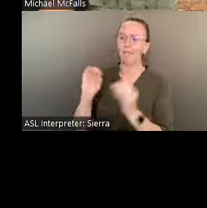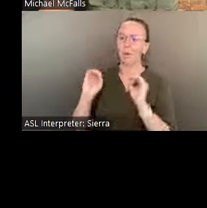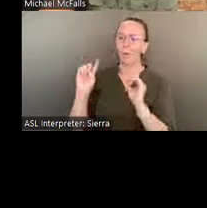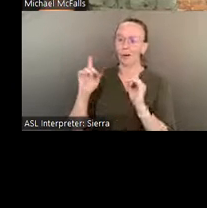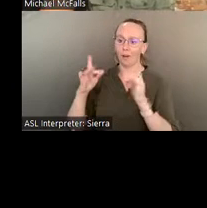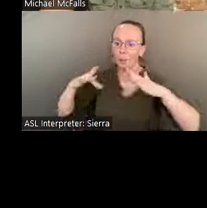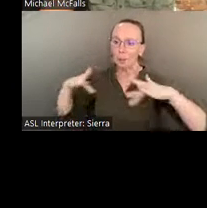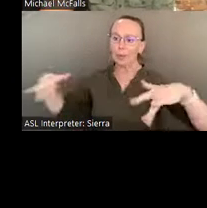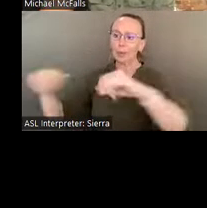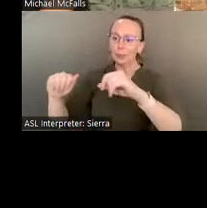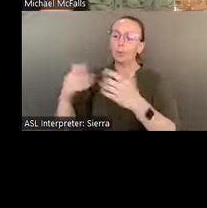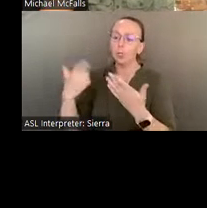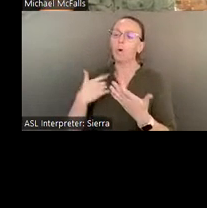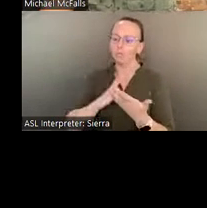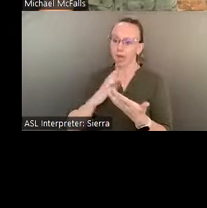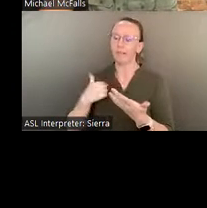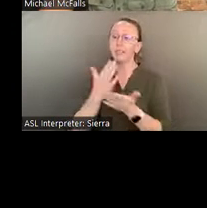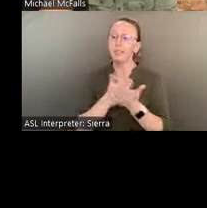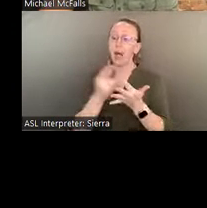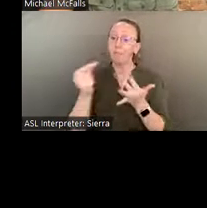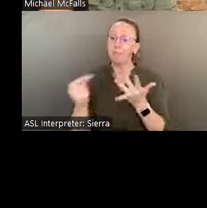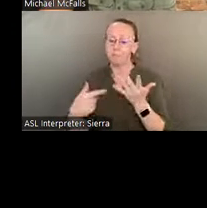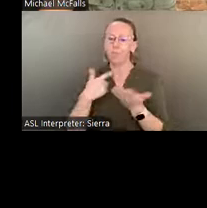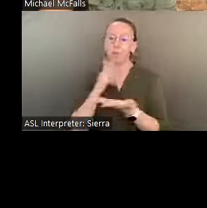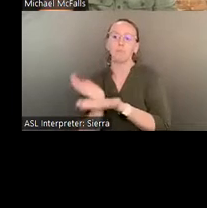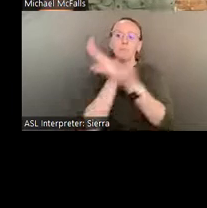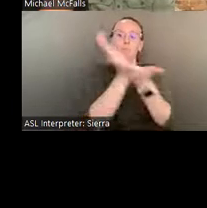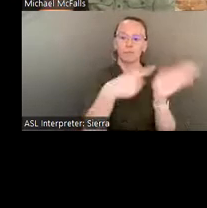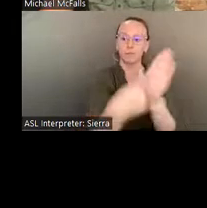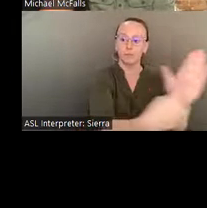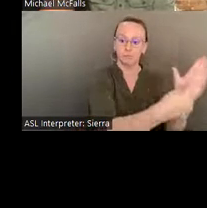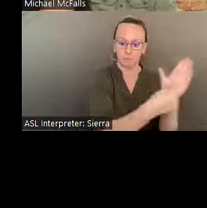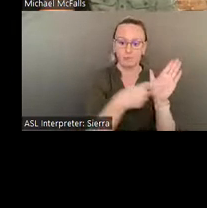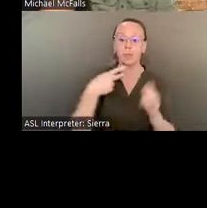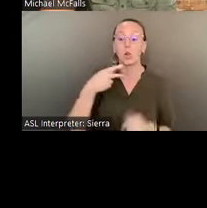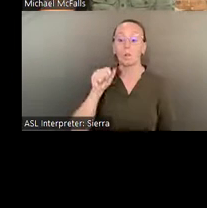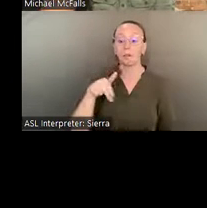So Pasaquan, since we've taken over at CSU, has had 21 exhibitions with St. OEM's work